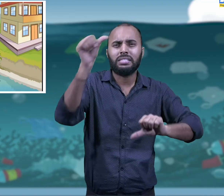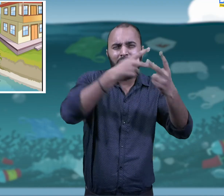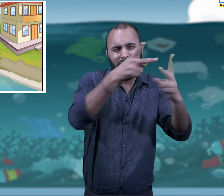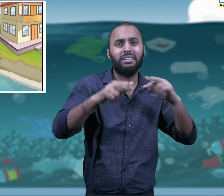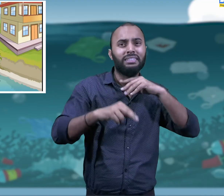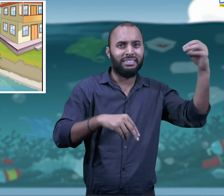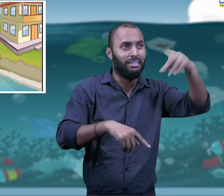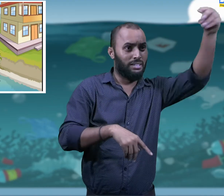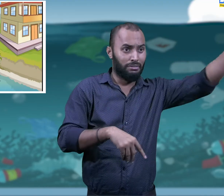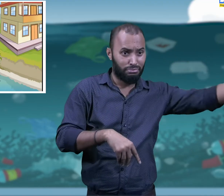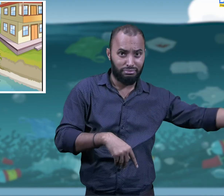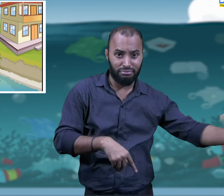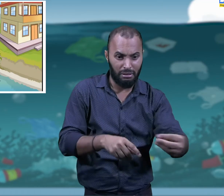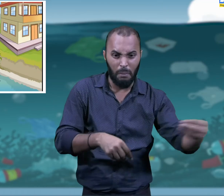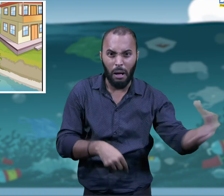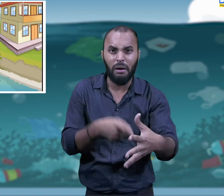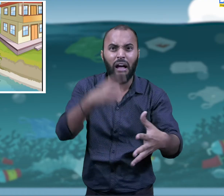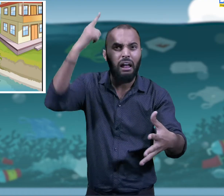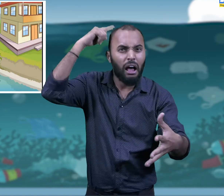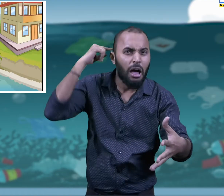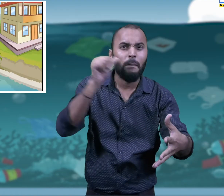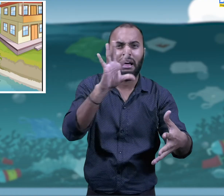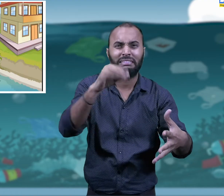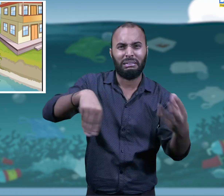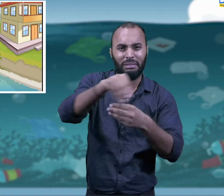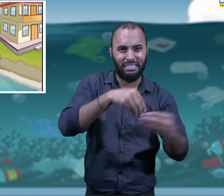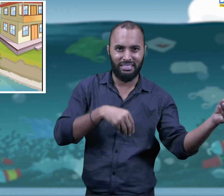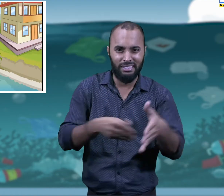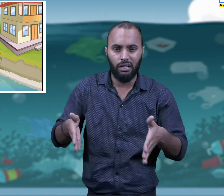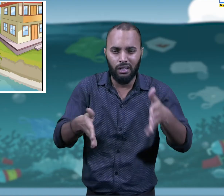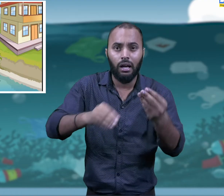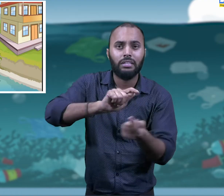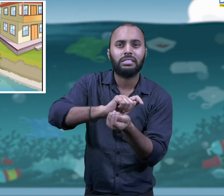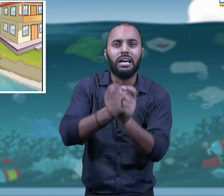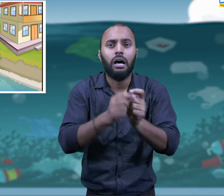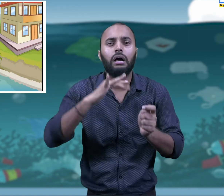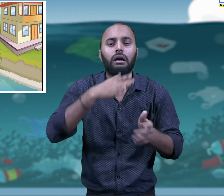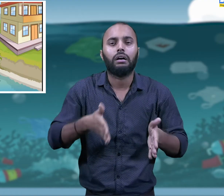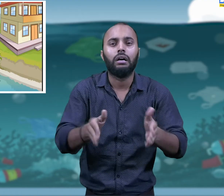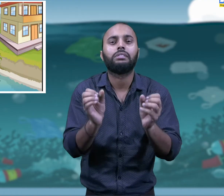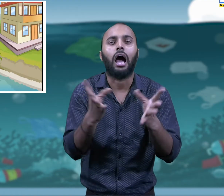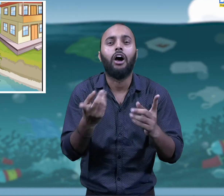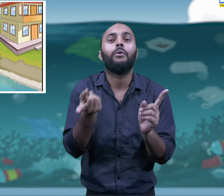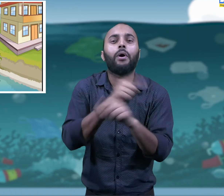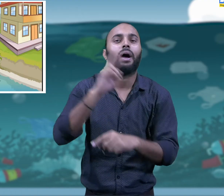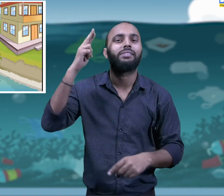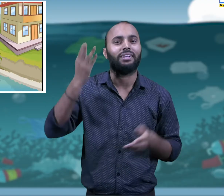Due to this they cause to water pollution.